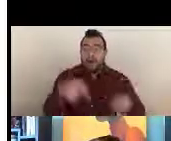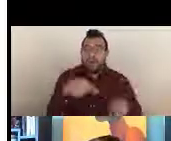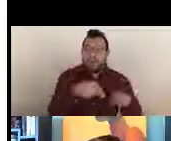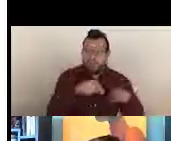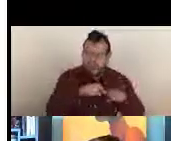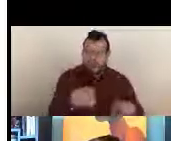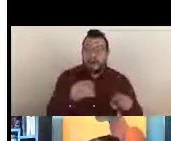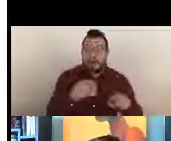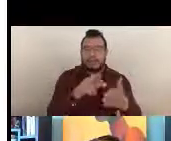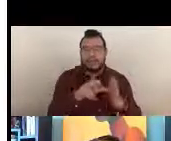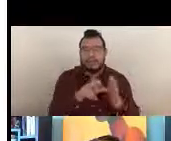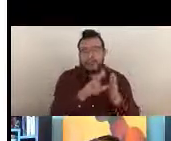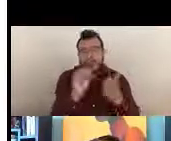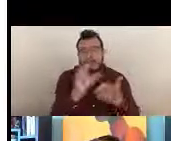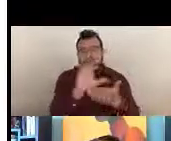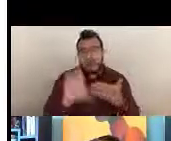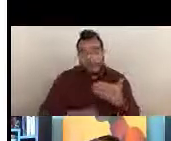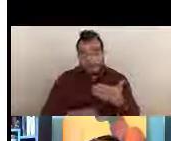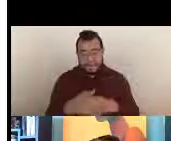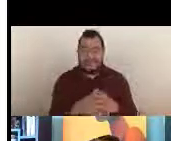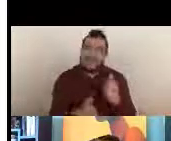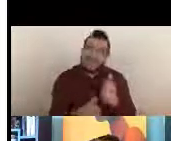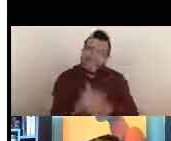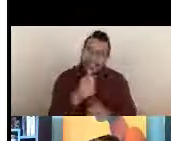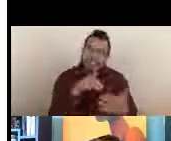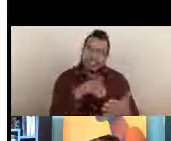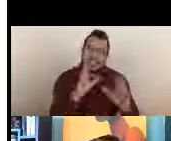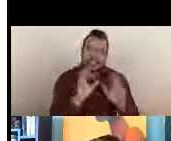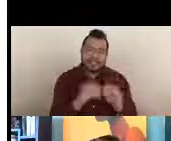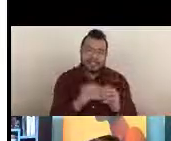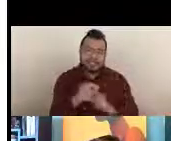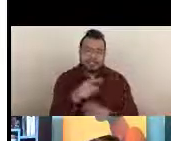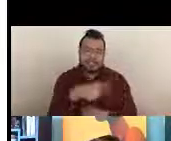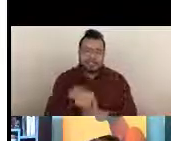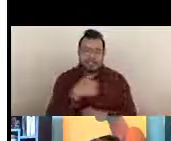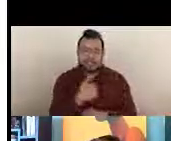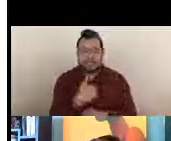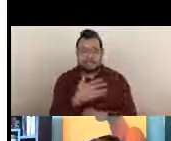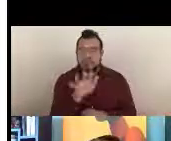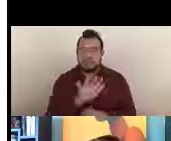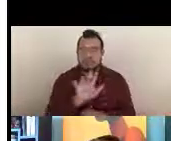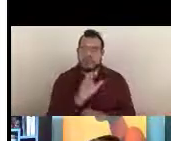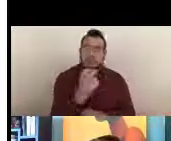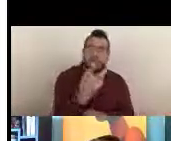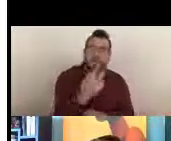Each CSR study section has about 12 to 25 regular members